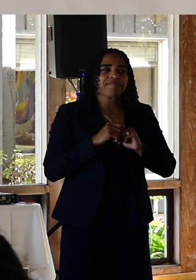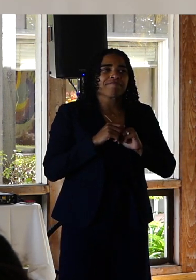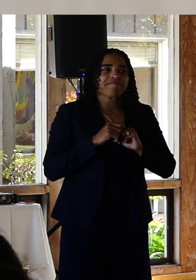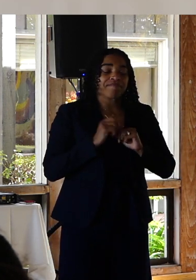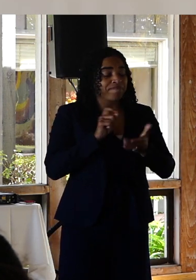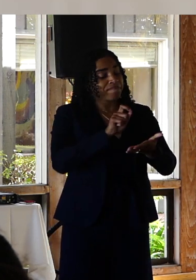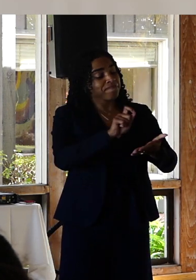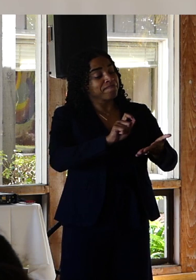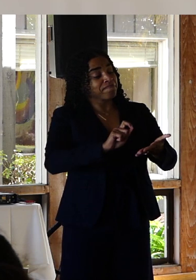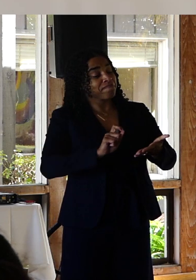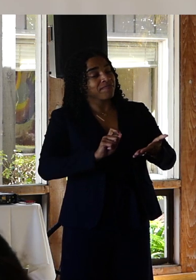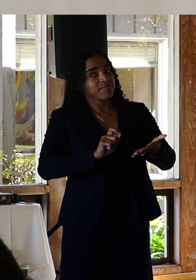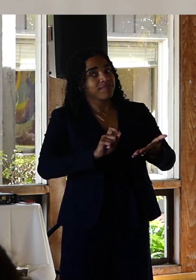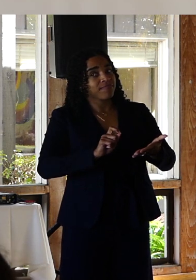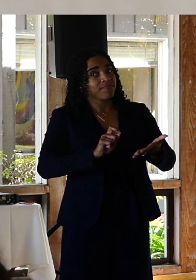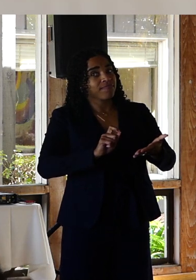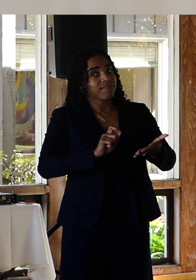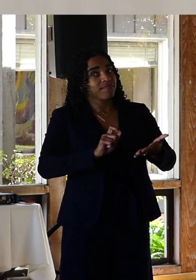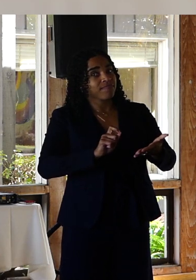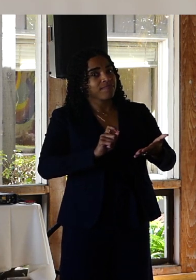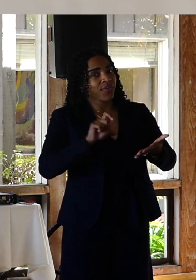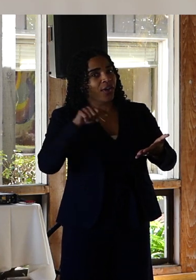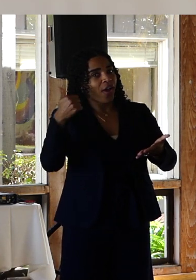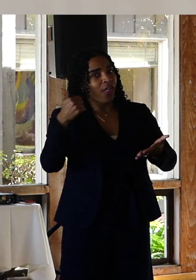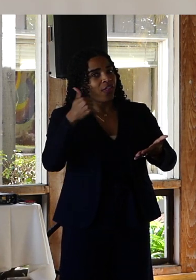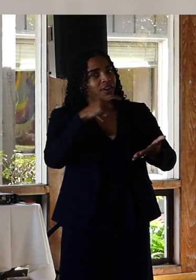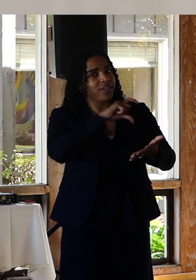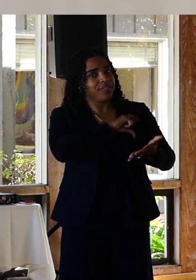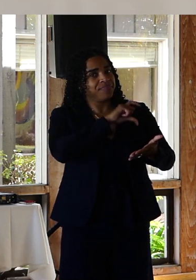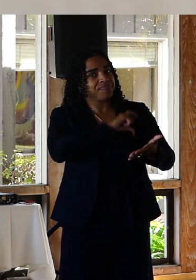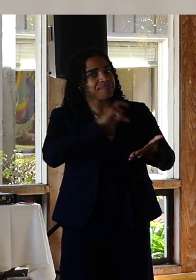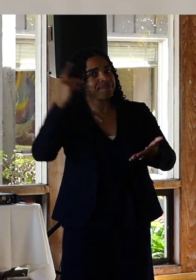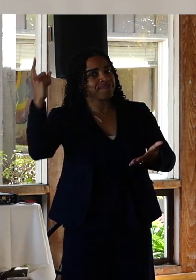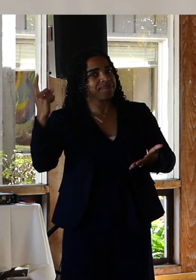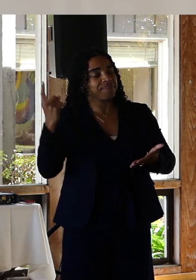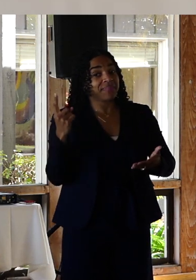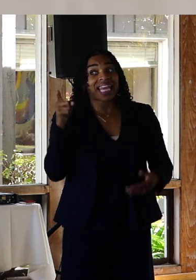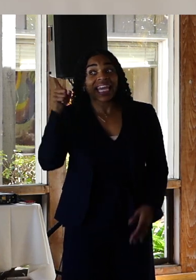interfered with my plans. A sergeant who I later found out wasn't supposed